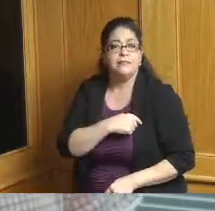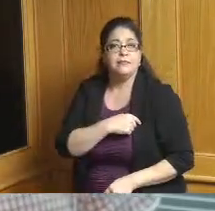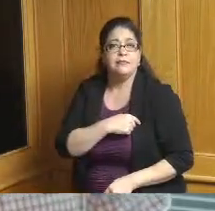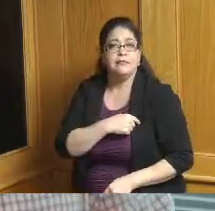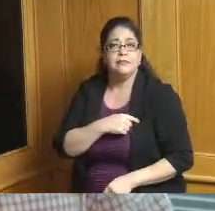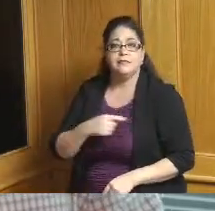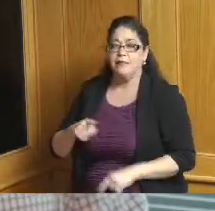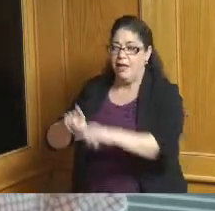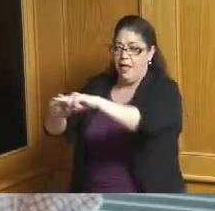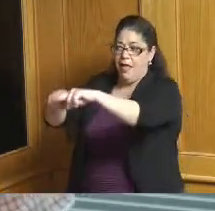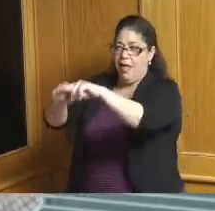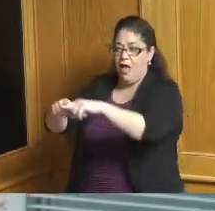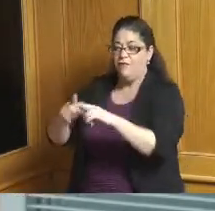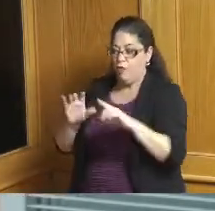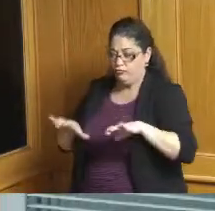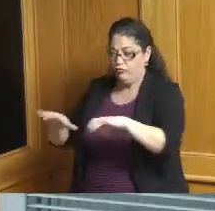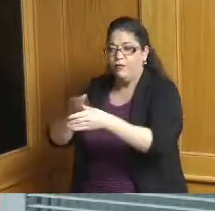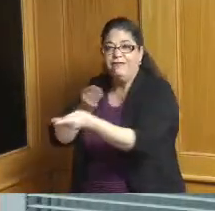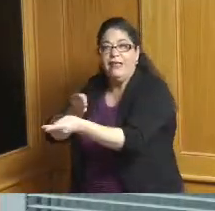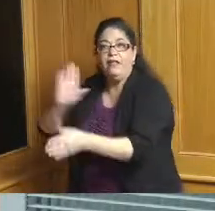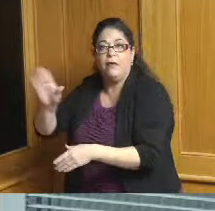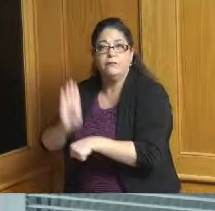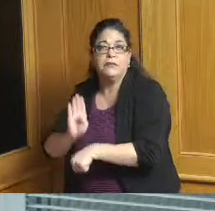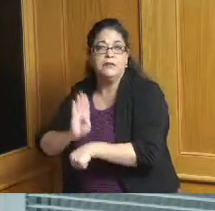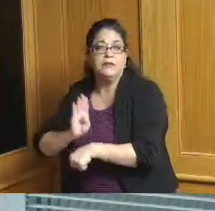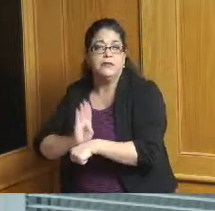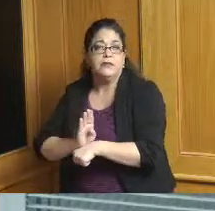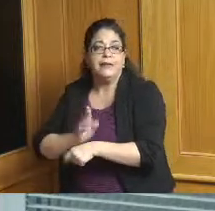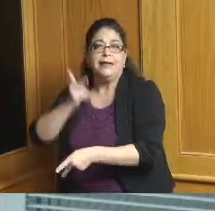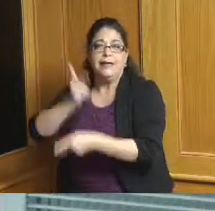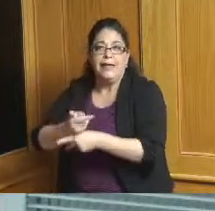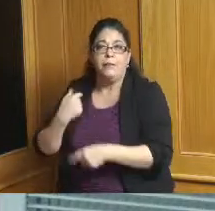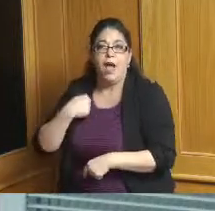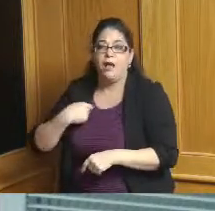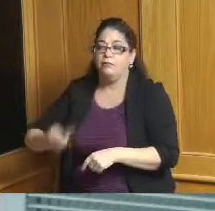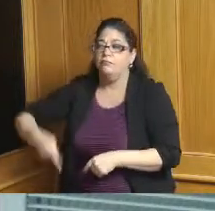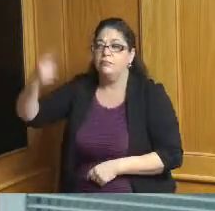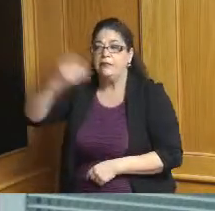back to that redevelopment program and keeping us at the highest and best use for a particular